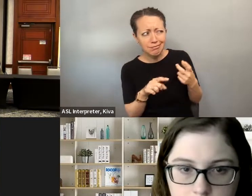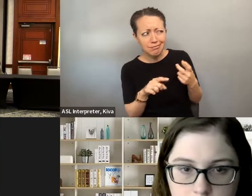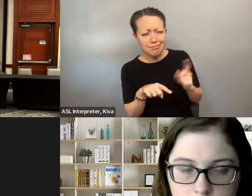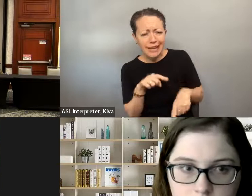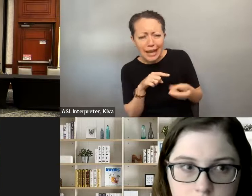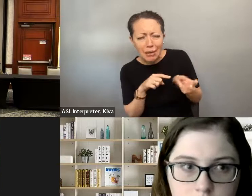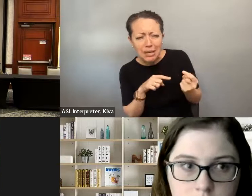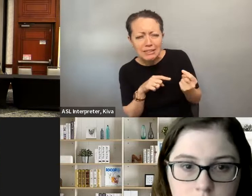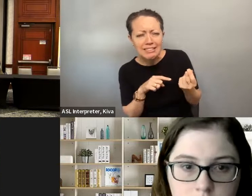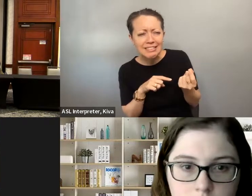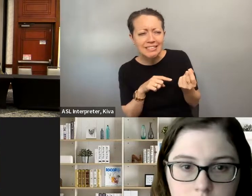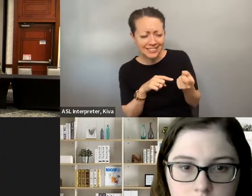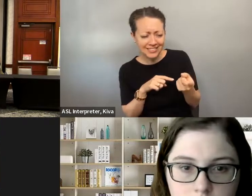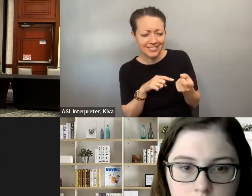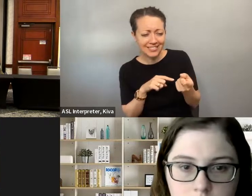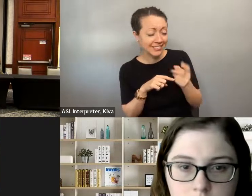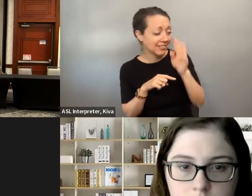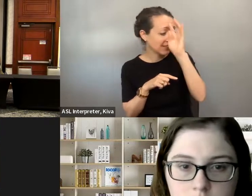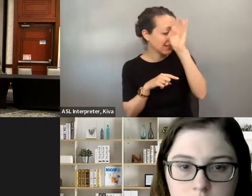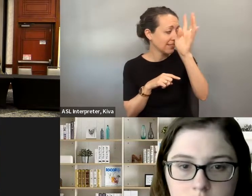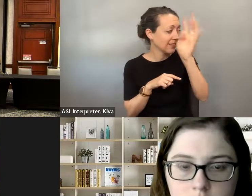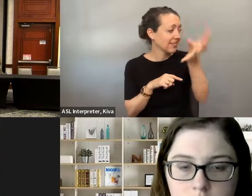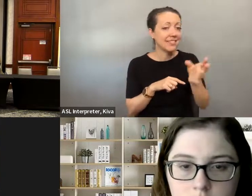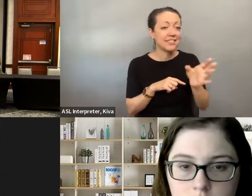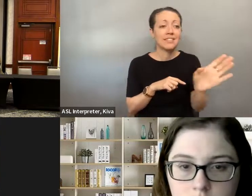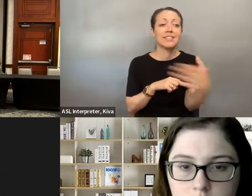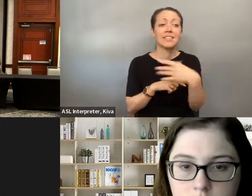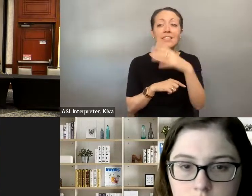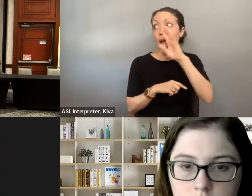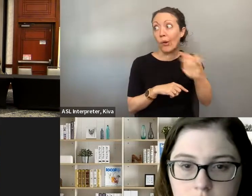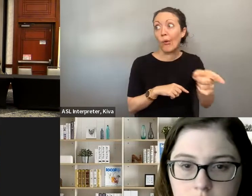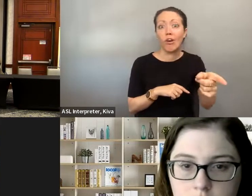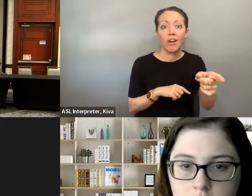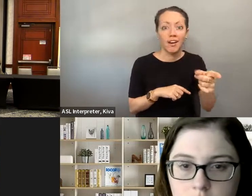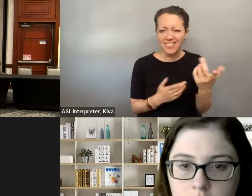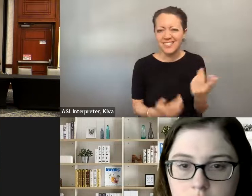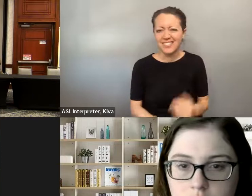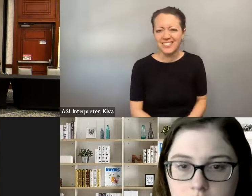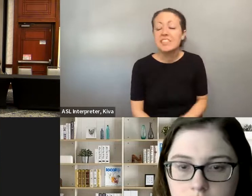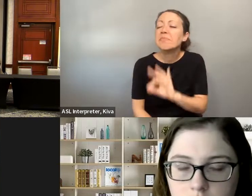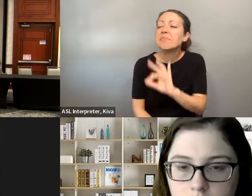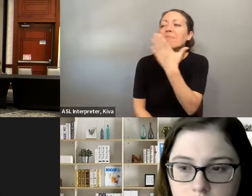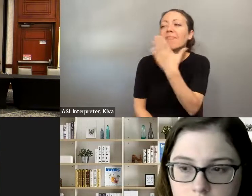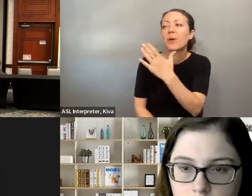I know I'm a quad, you know I If somebody were to say, Oh, well, don't vote for her, because she's a she's disabled, and I and that's the best you can. she's disabled and I'd -- "and ? ". That's the best you can Come up with. It's pretty slim. Thank Thank you for sharing that.